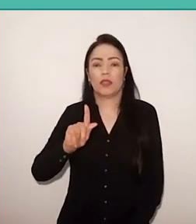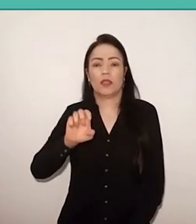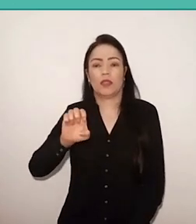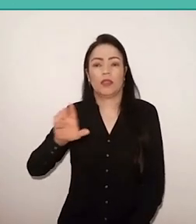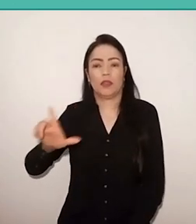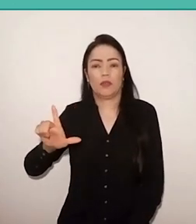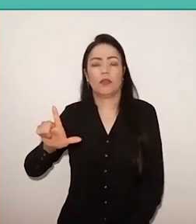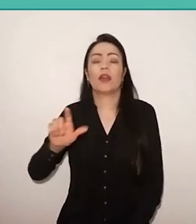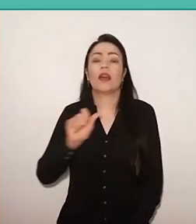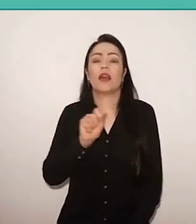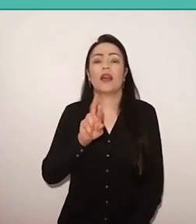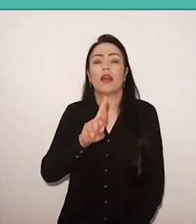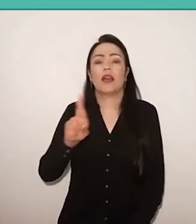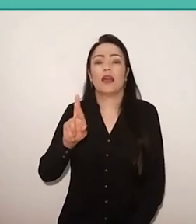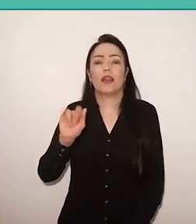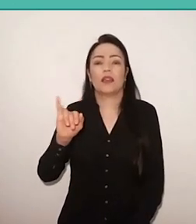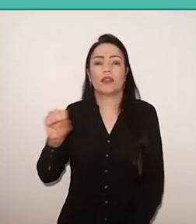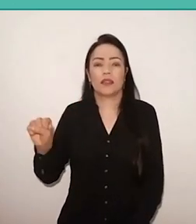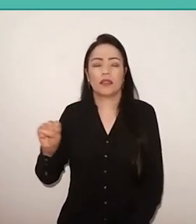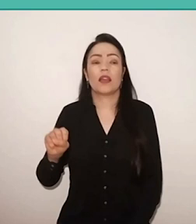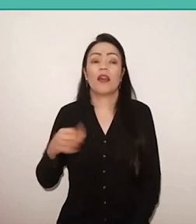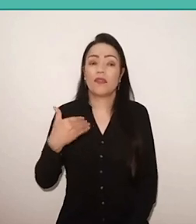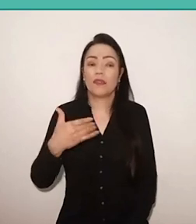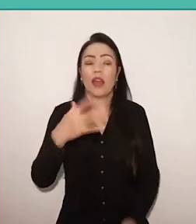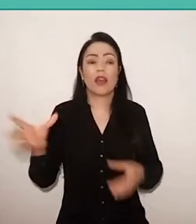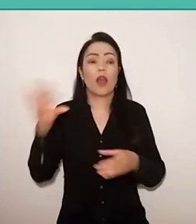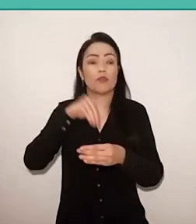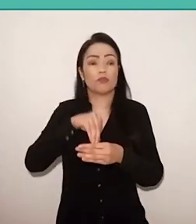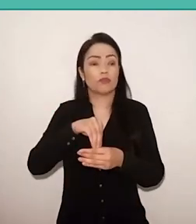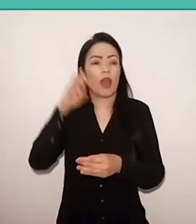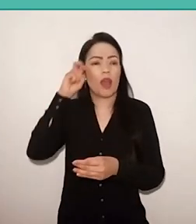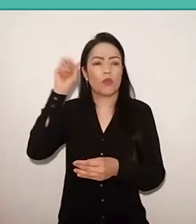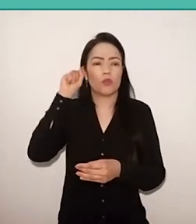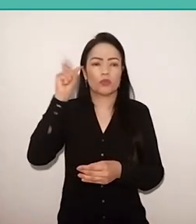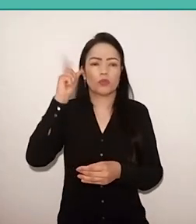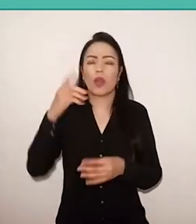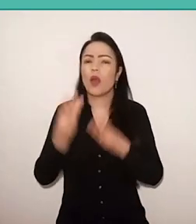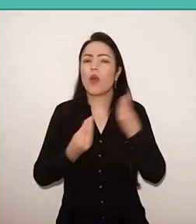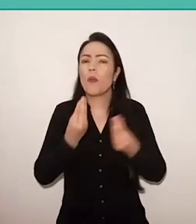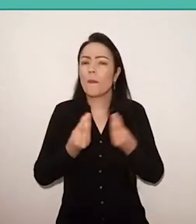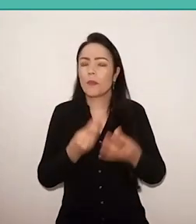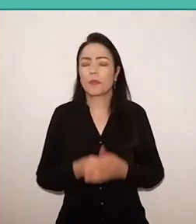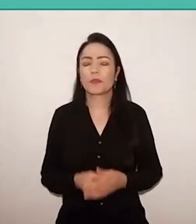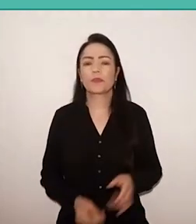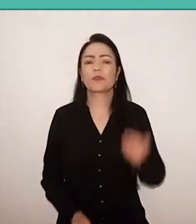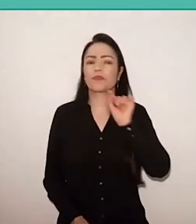and will incorporate the culture as something that reveals itself…